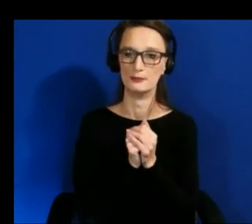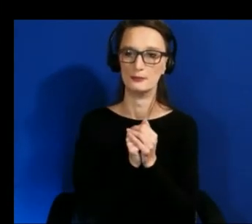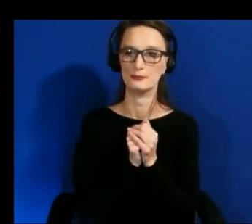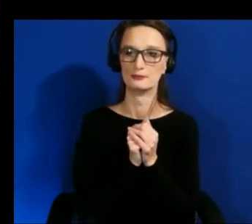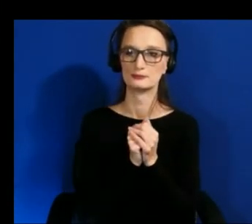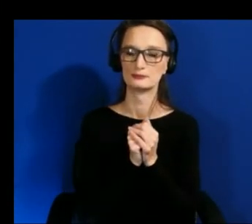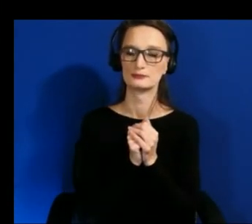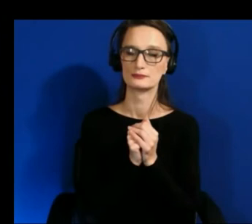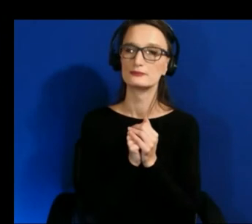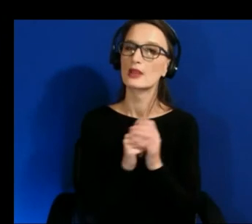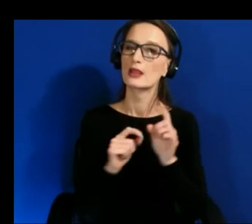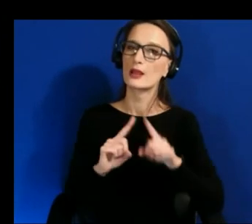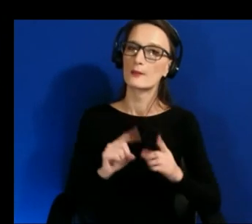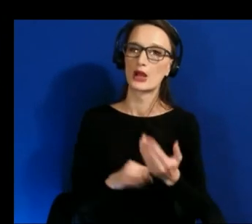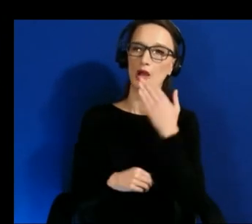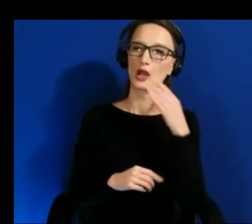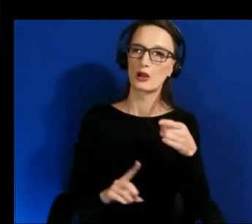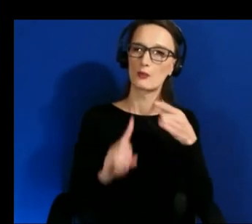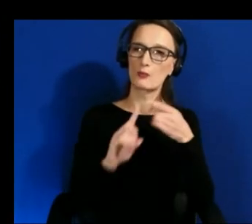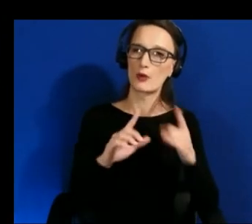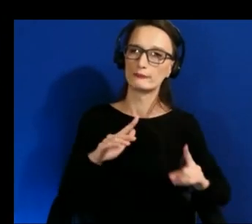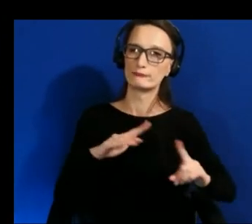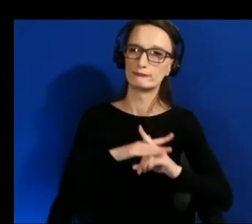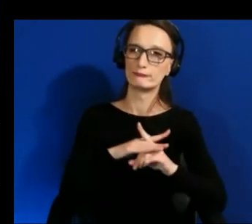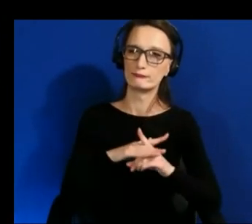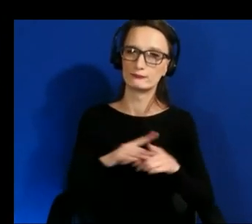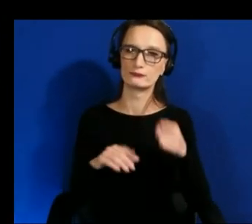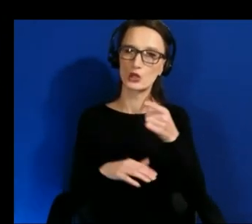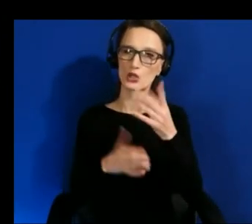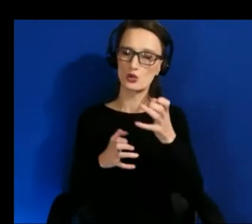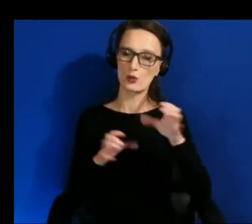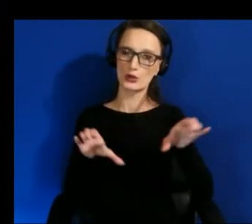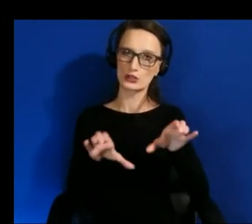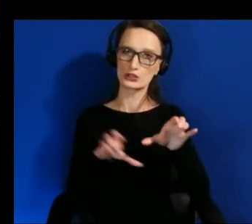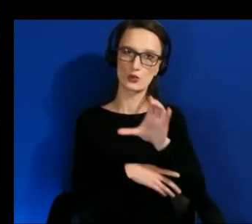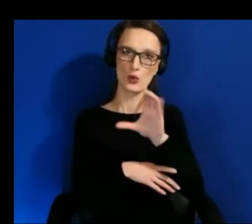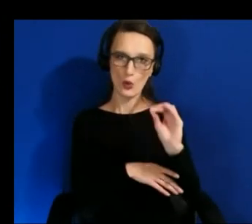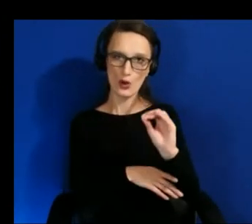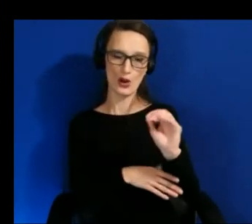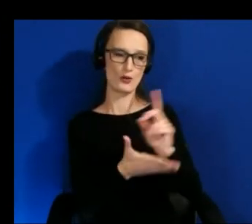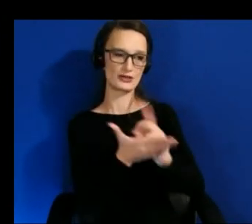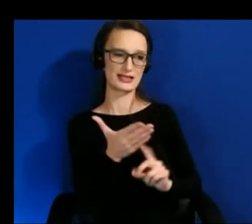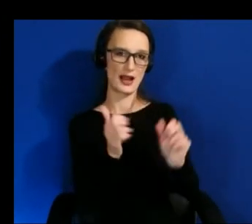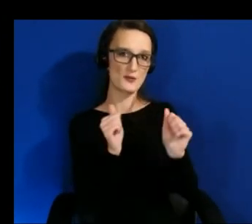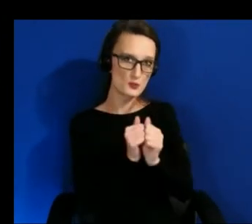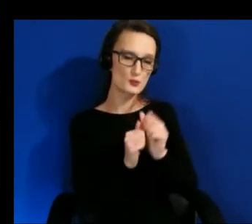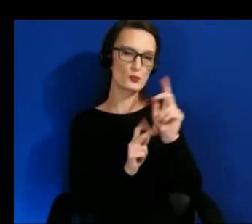wanted to do co-design with people with disabilities to involve them in the design process